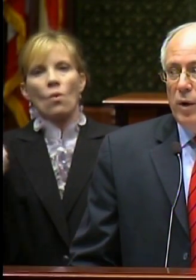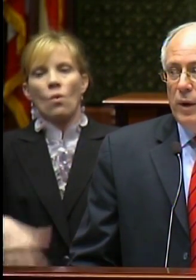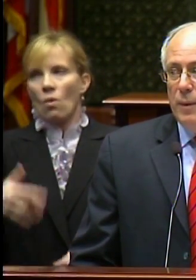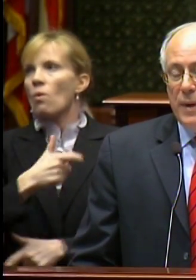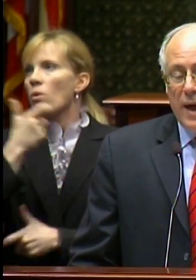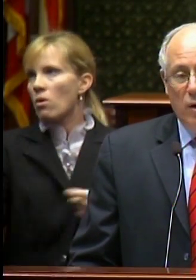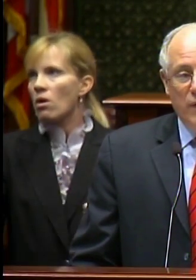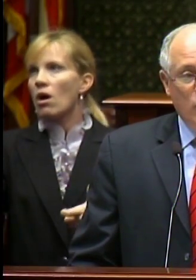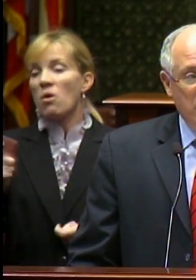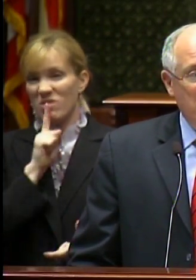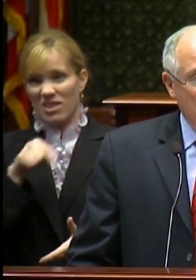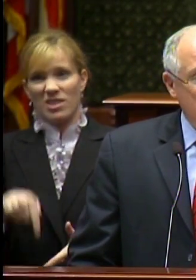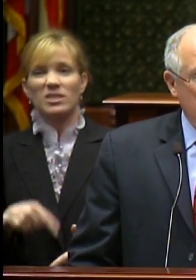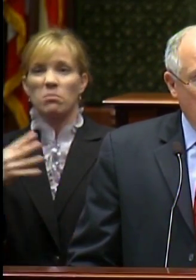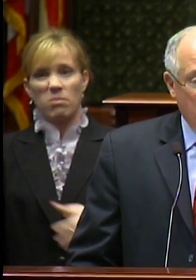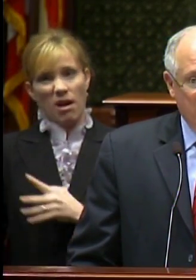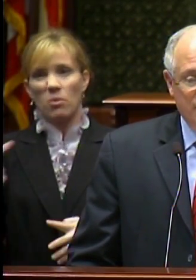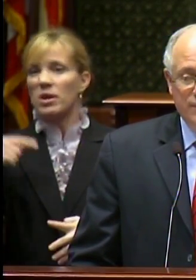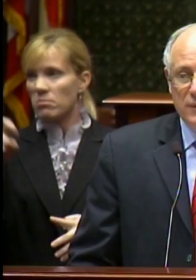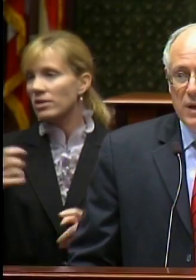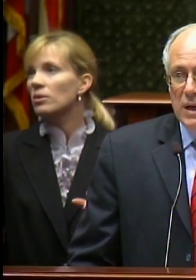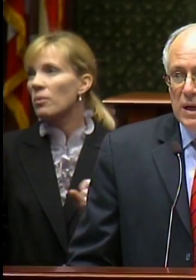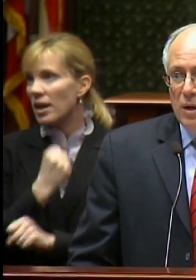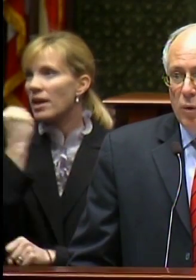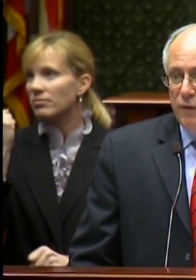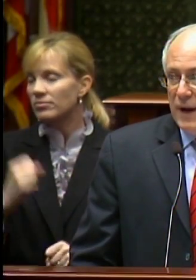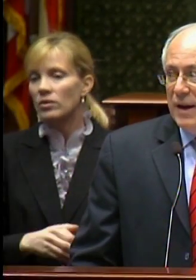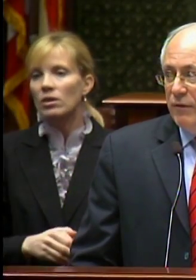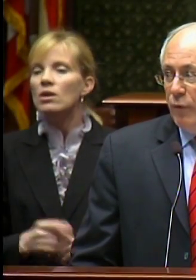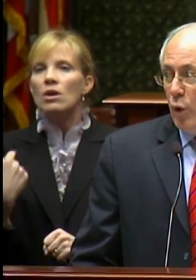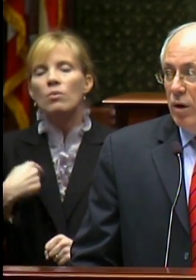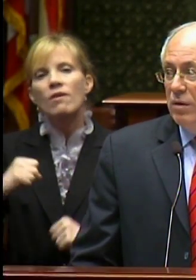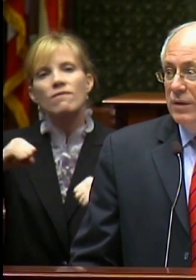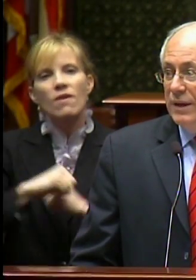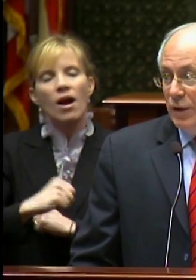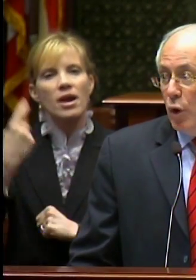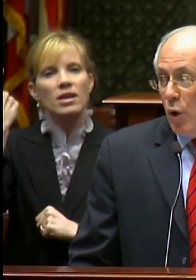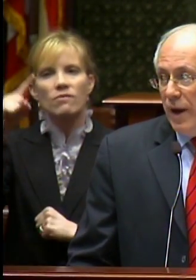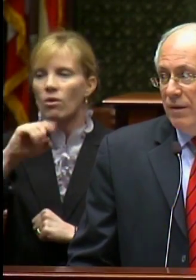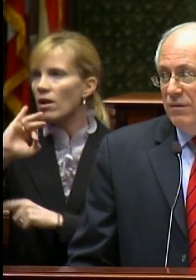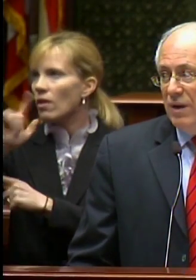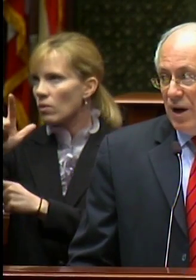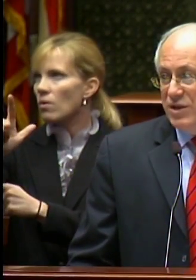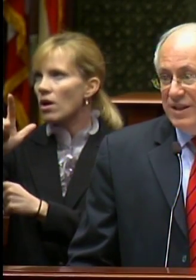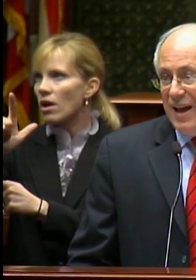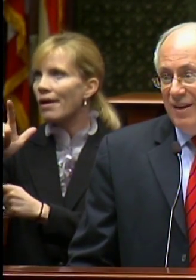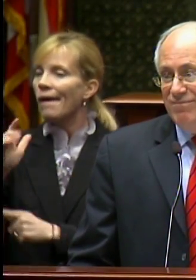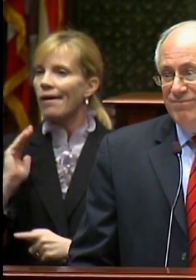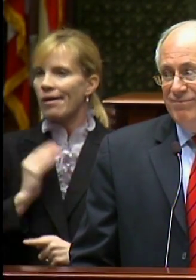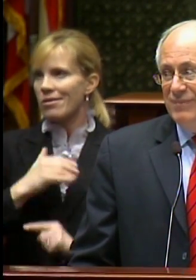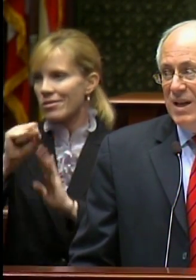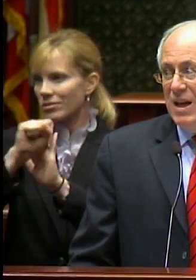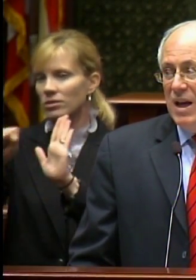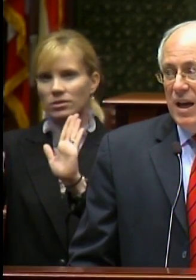We are in a battle that we must win. We are fighting for Illinois, our state.